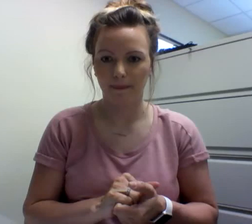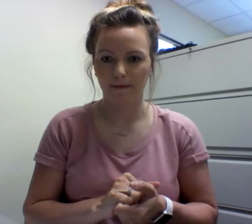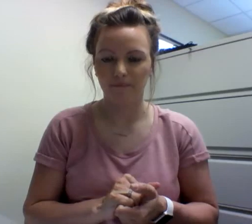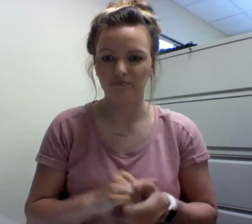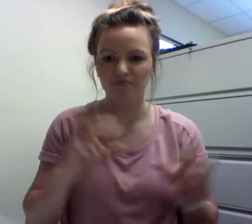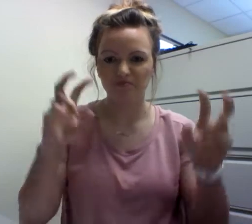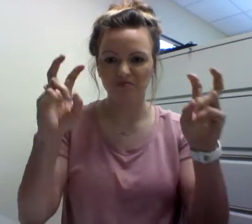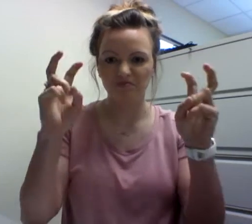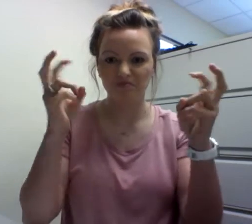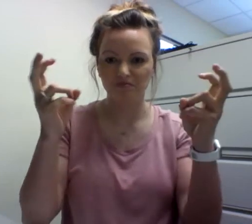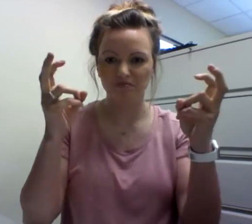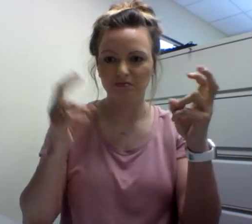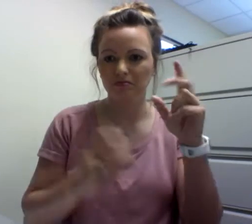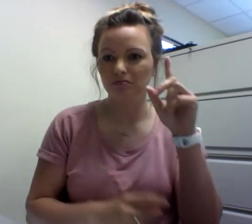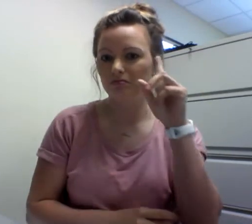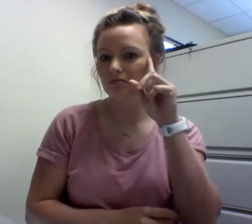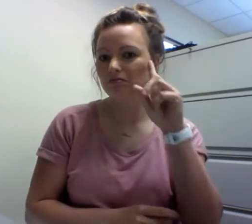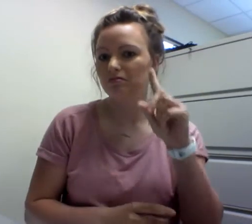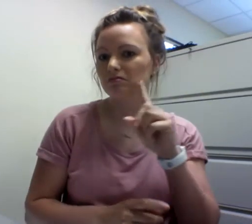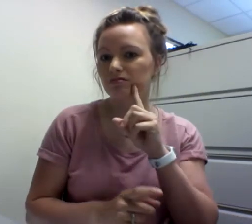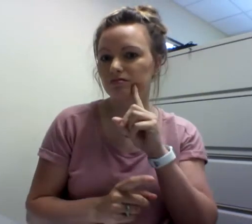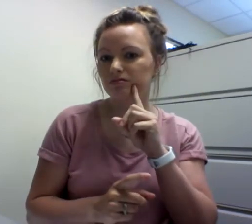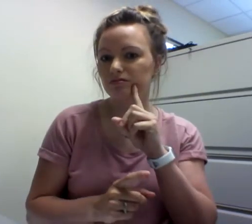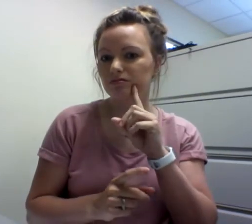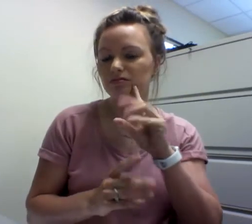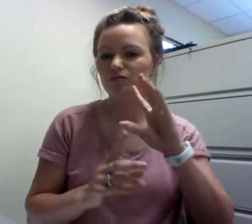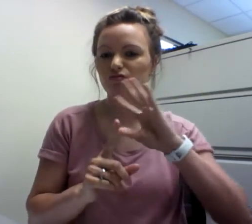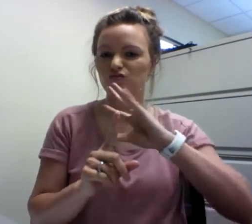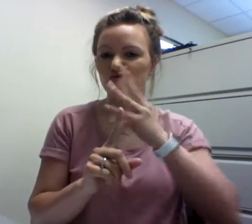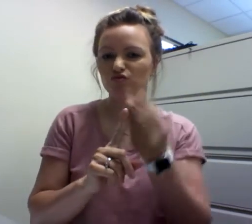The topic of Deaf Culture today we will learn what it means.